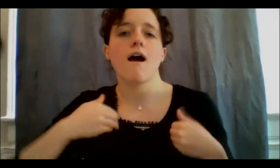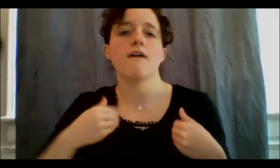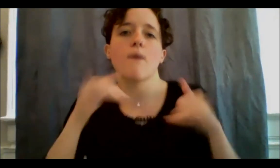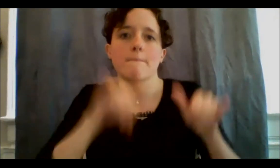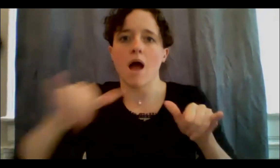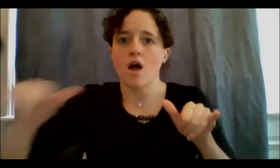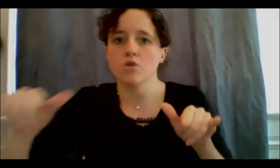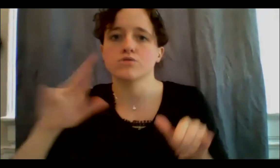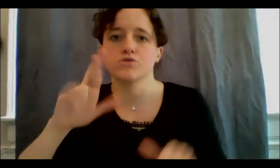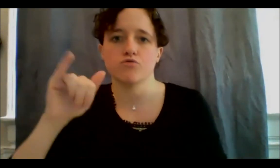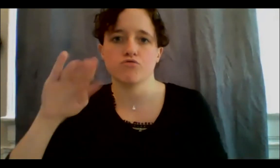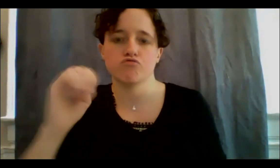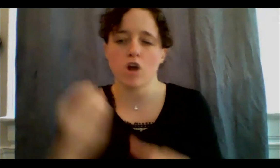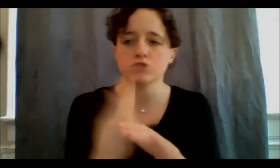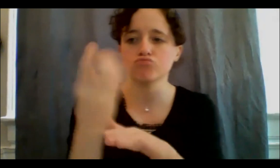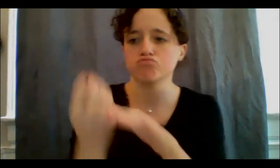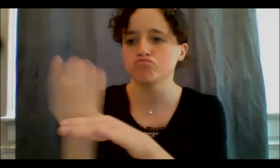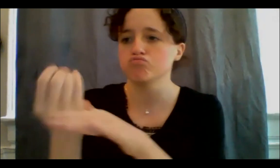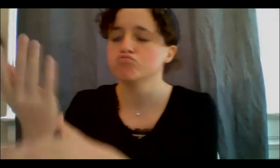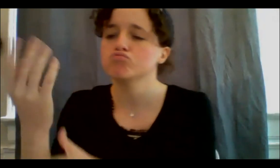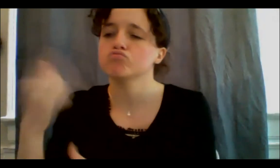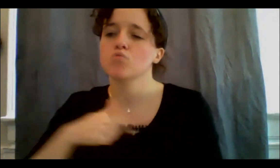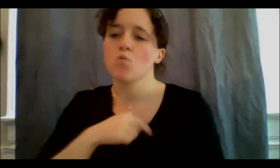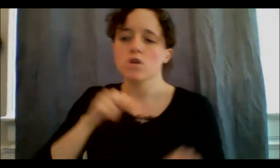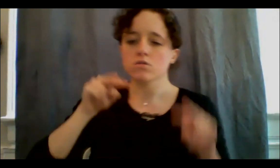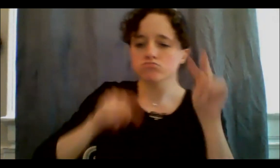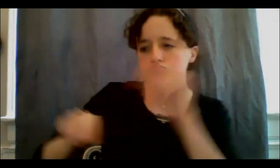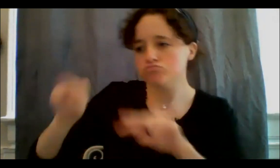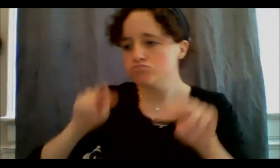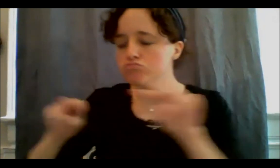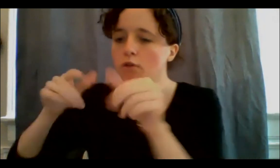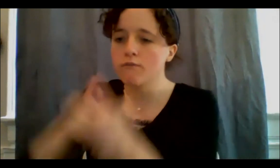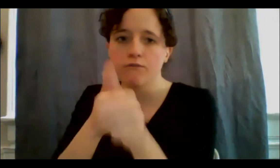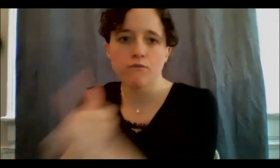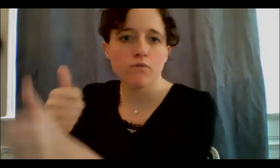as told to us in this story. So this story talks all about it, I'd love it if anyone